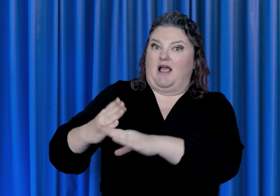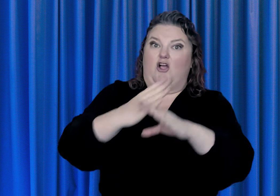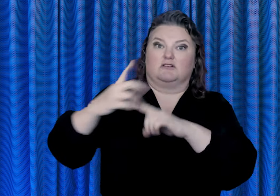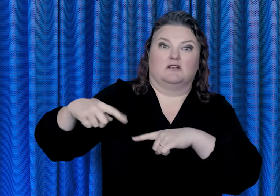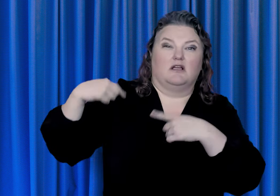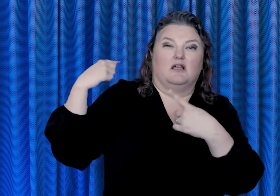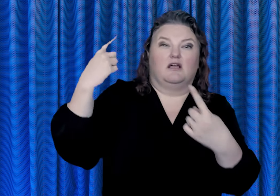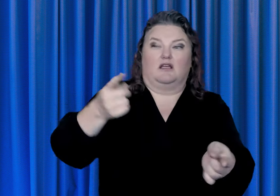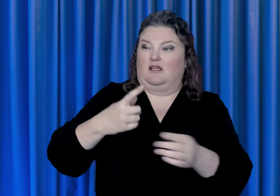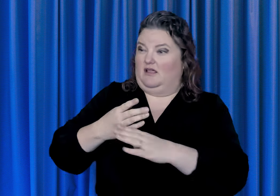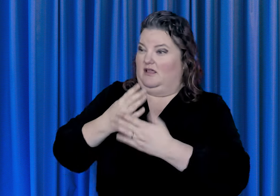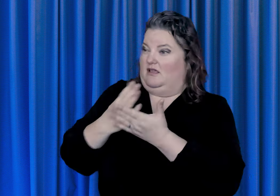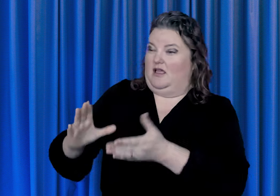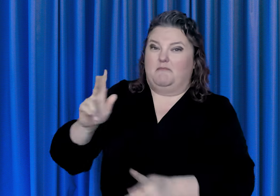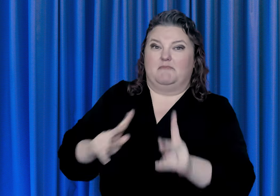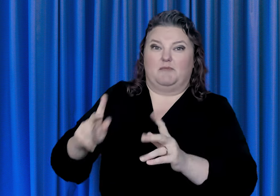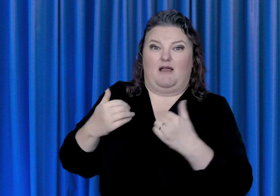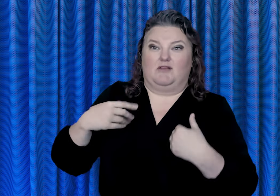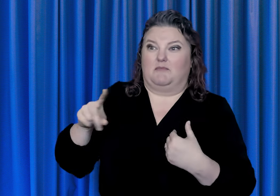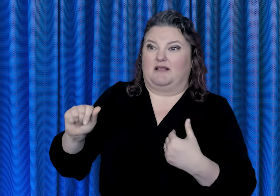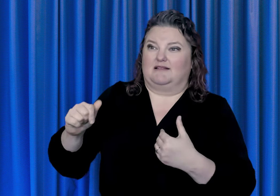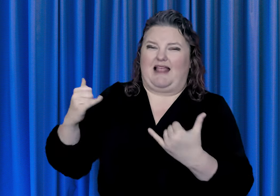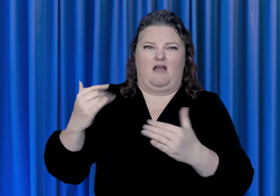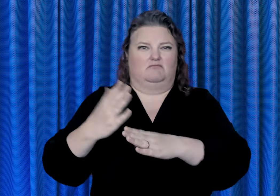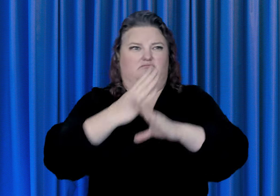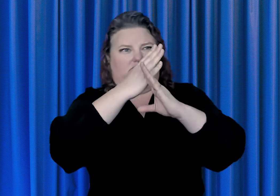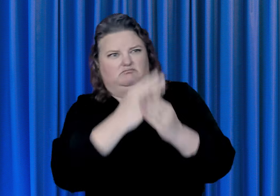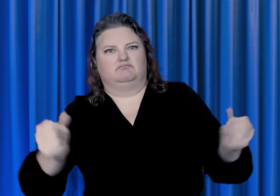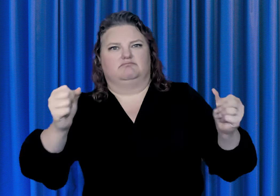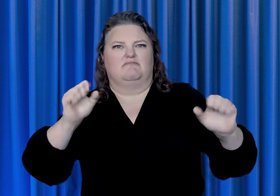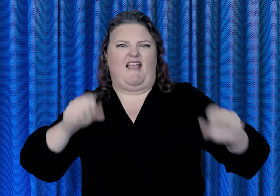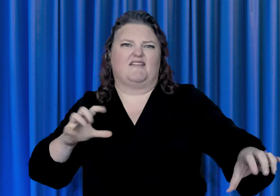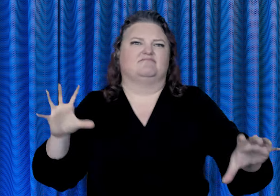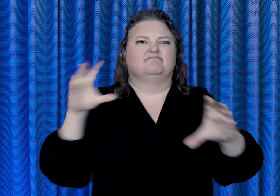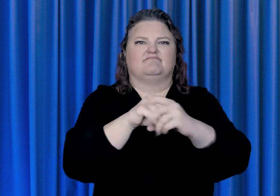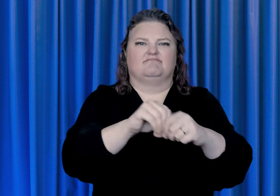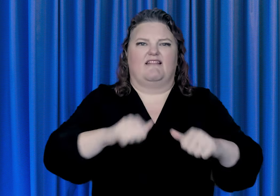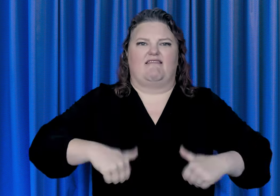kept people with disabilities from fully participating in American life,” said